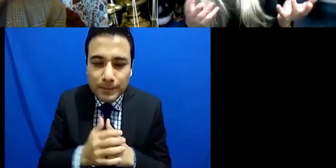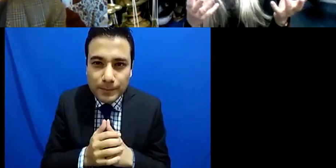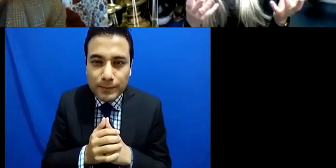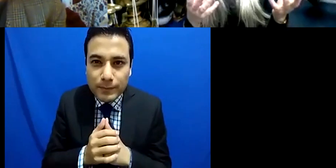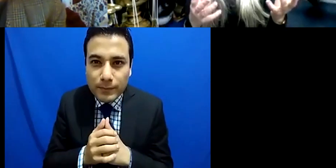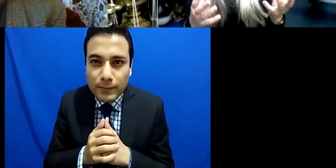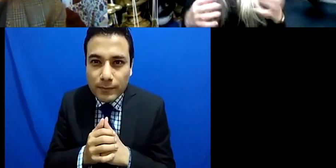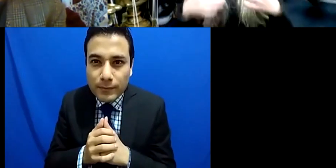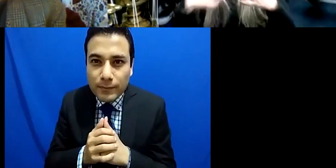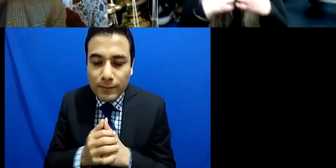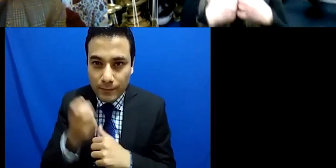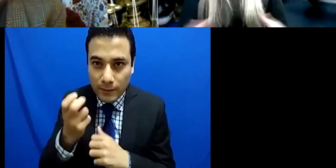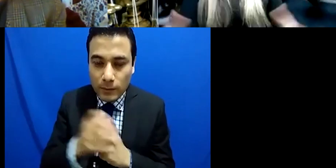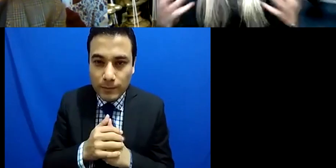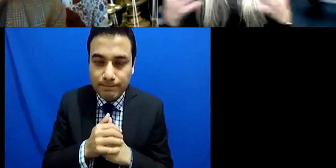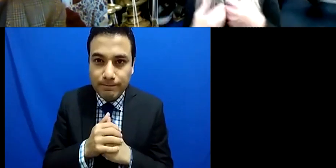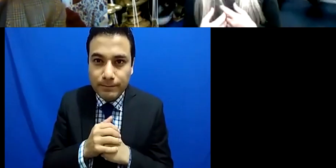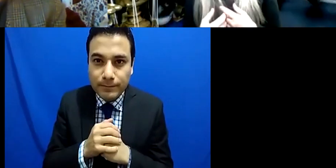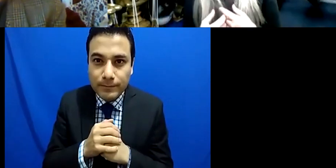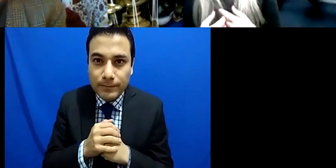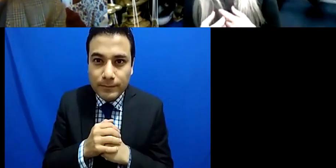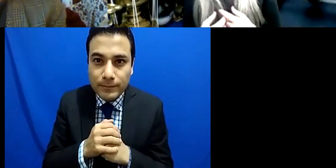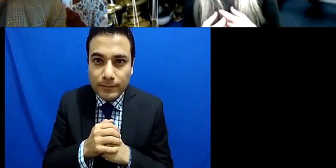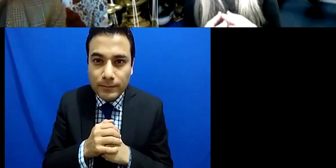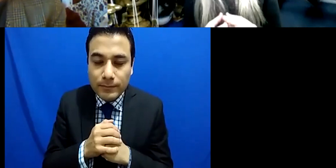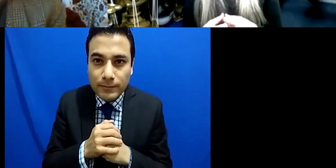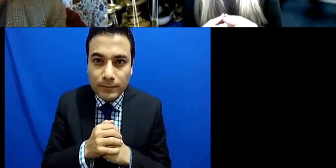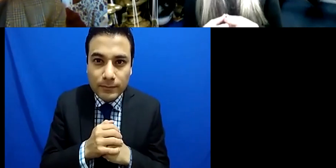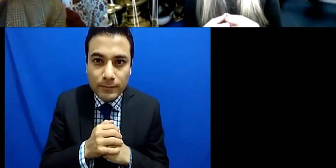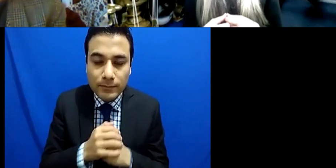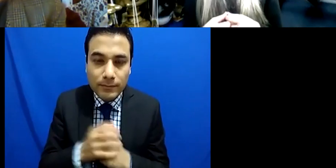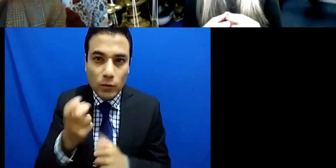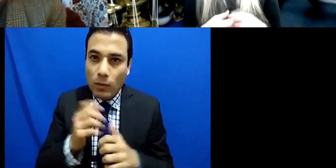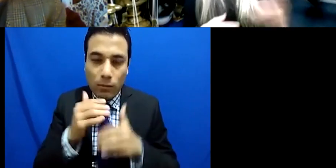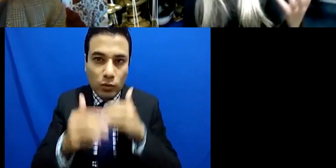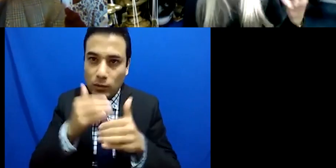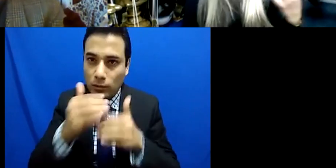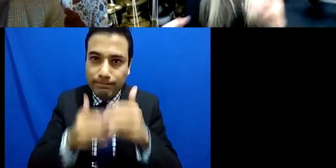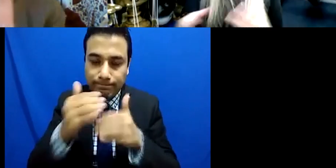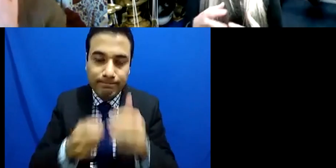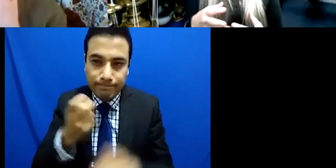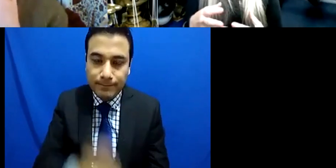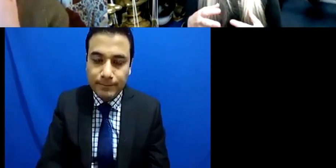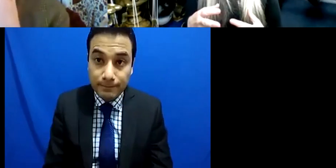fine but that's that's a learning experience as well so you know so much I think of what